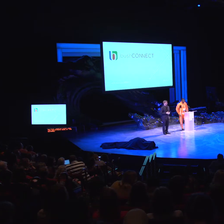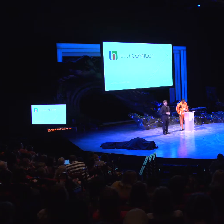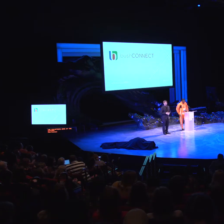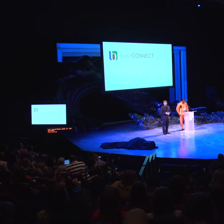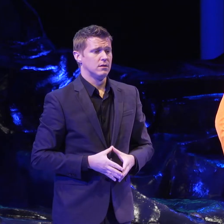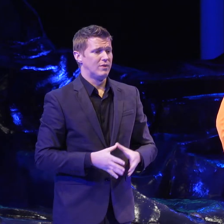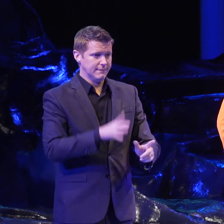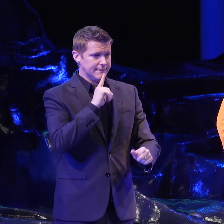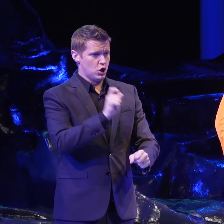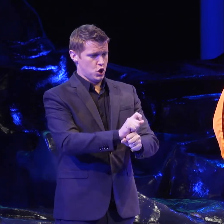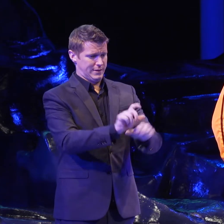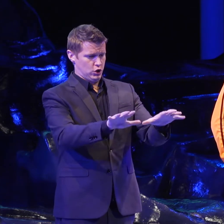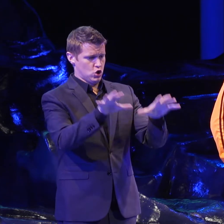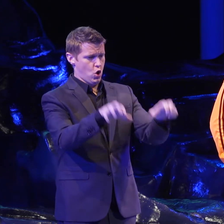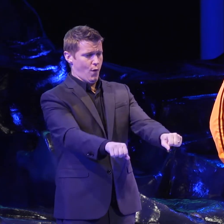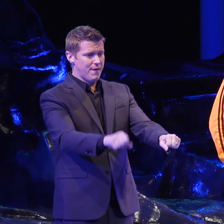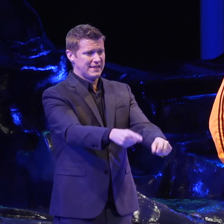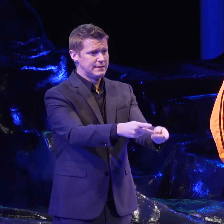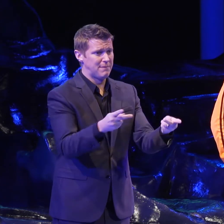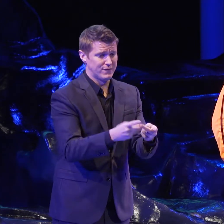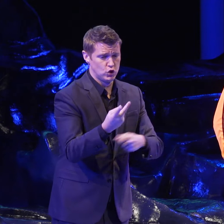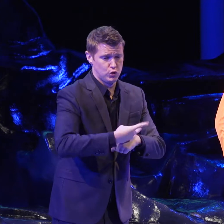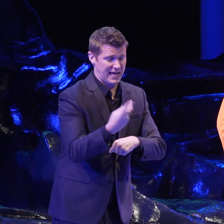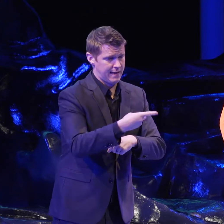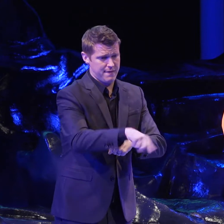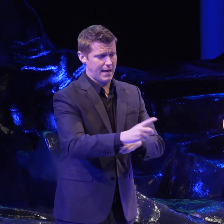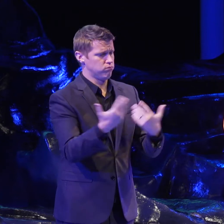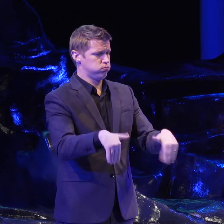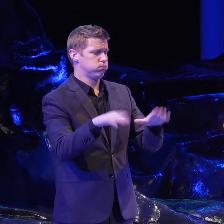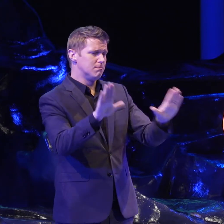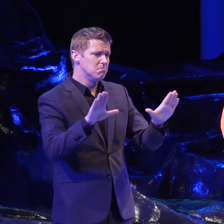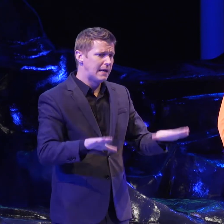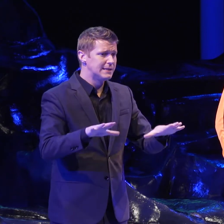We literally took over this space for nearly two days, and they could not have been better hosts and better partners for us.